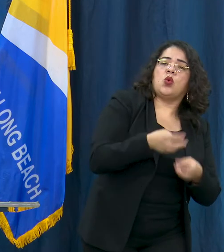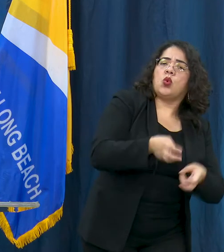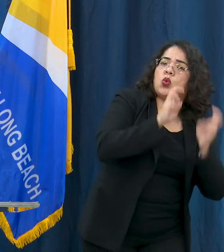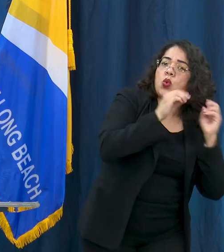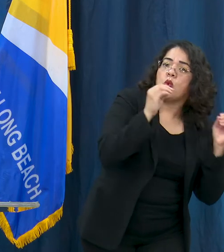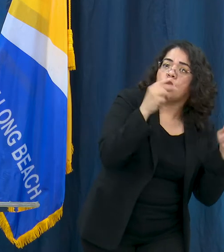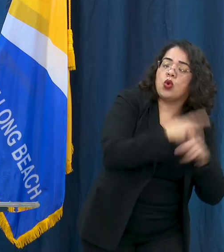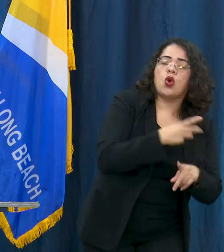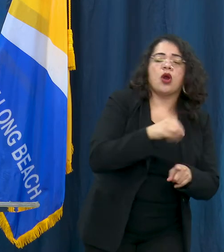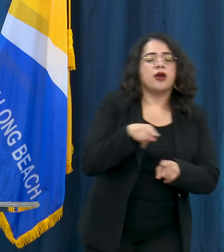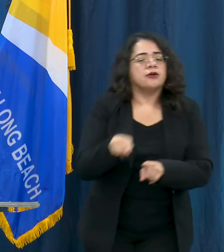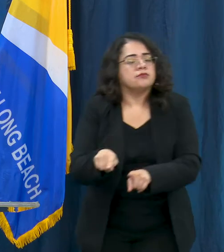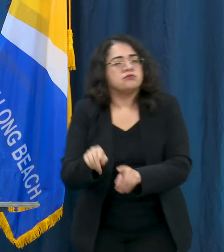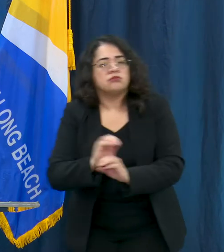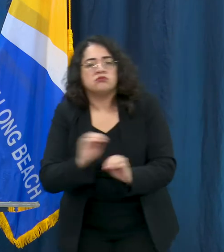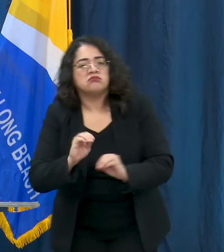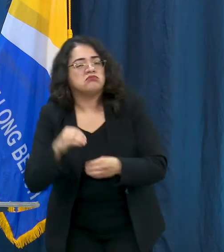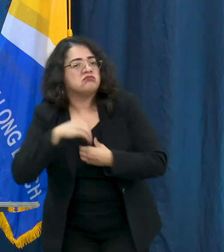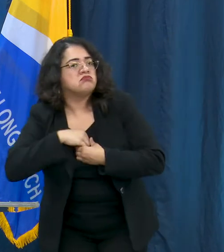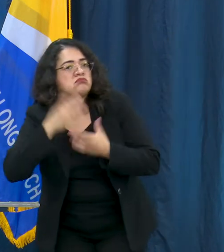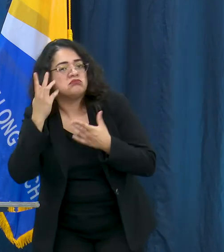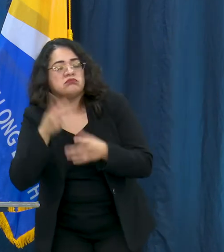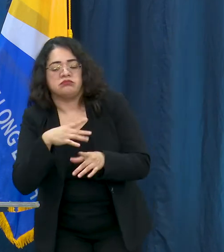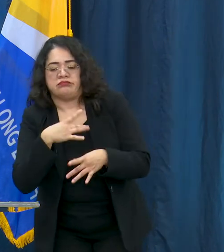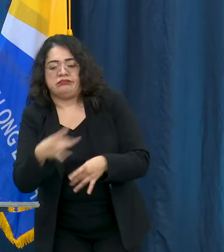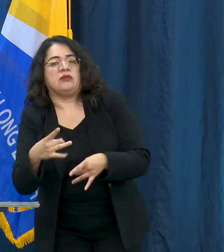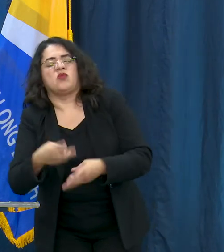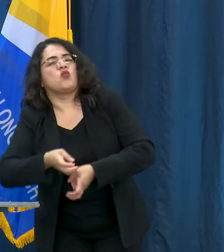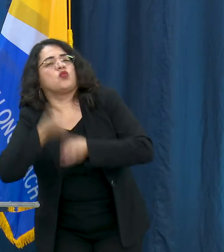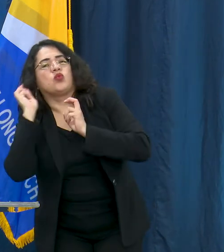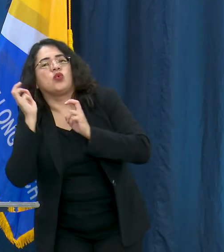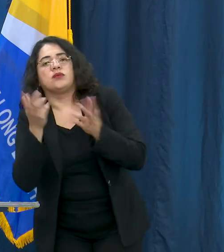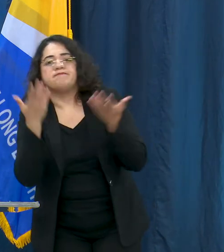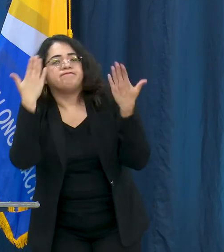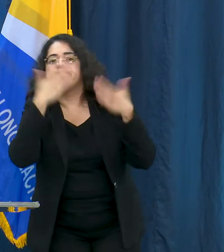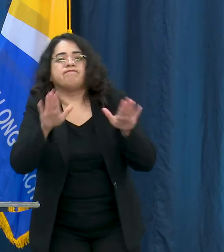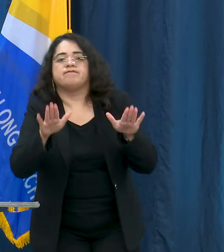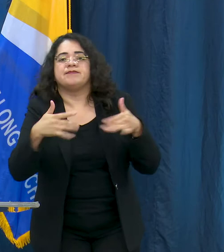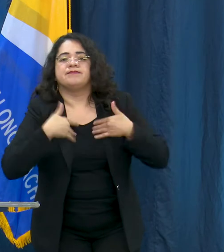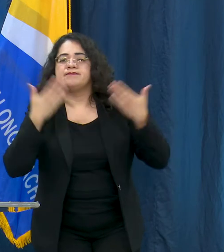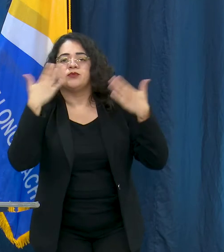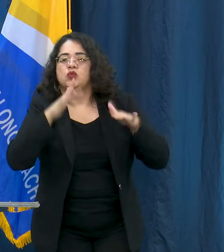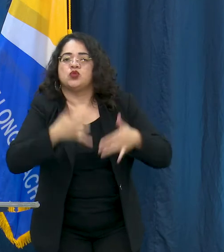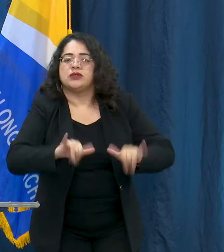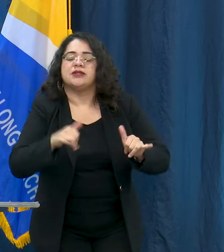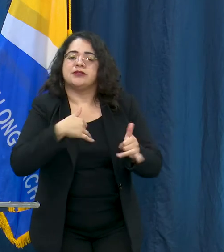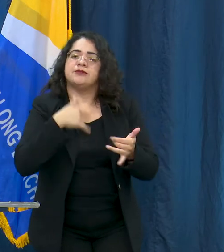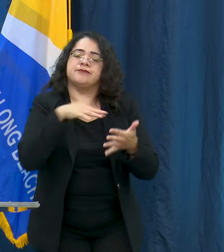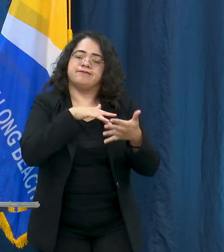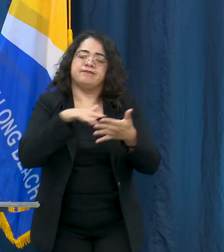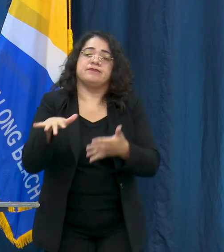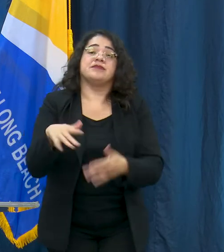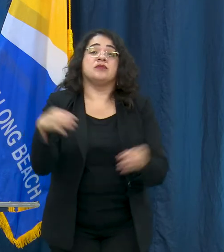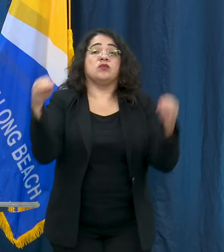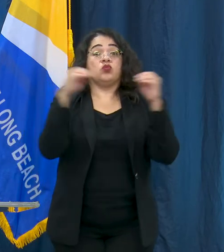understand and working towards. So in closing, for more information about COVID-19